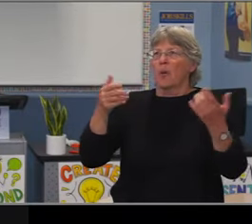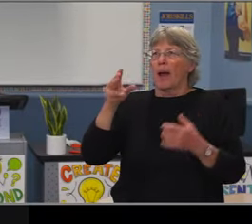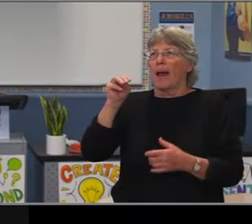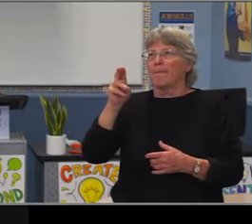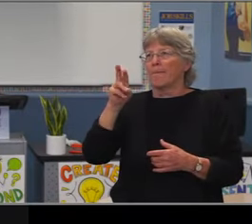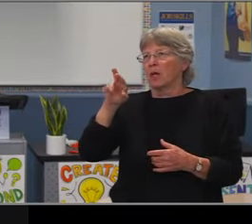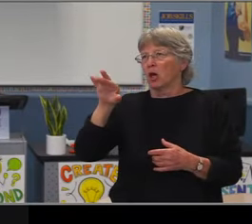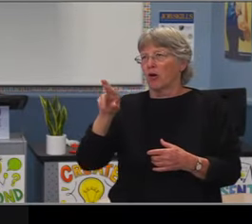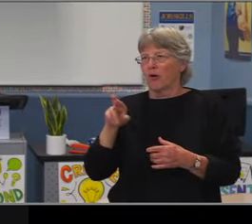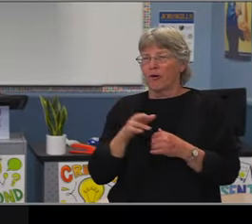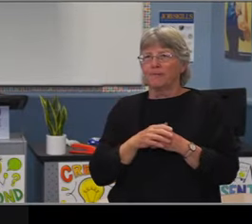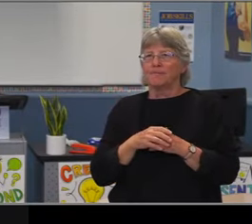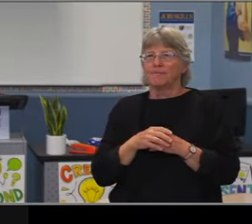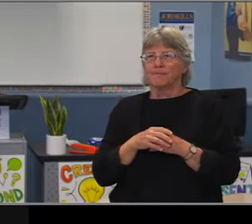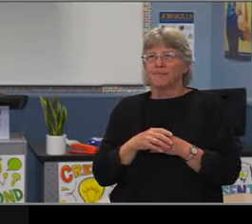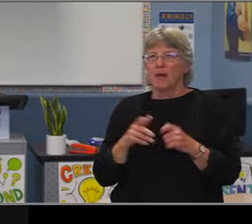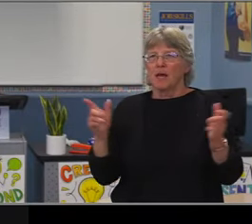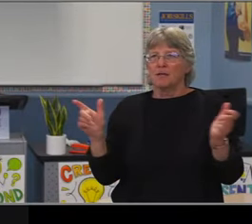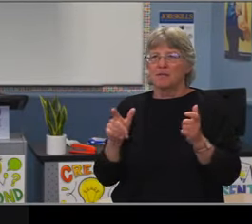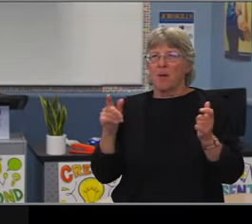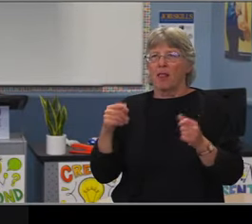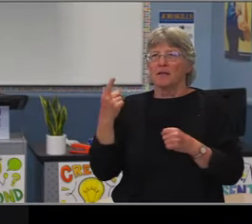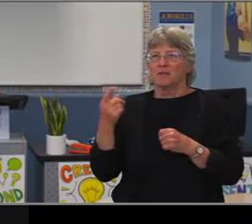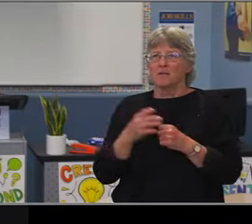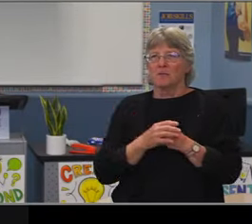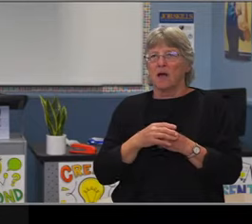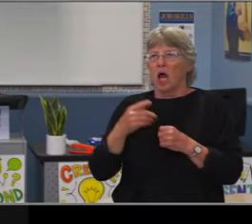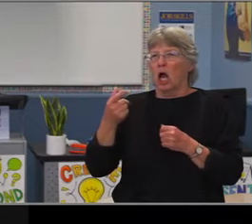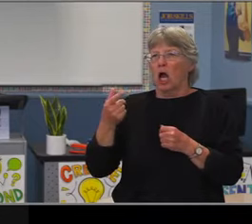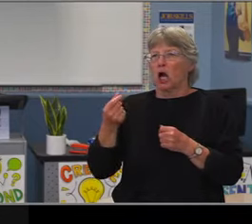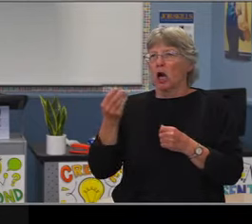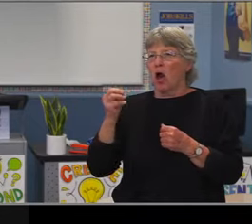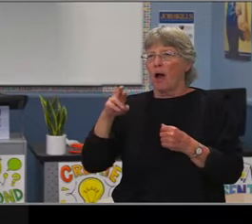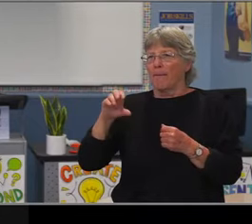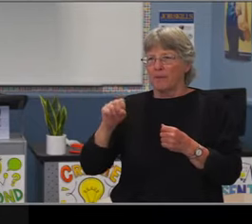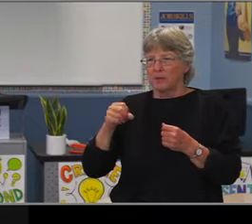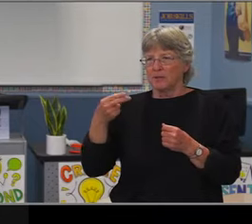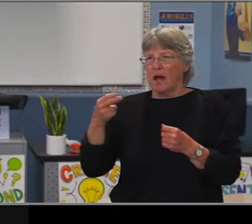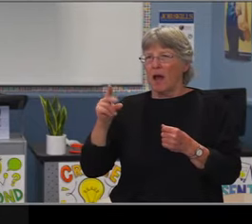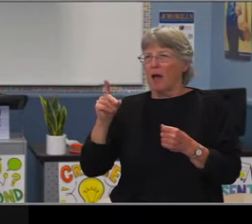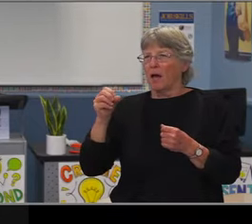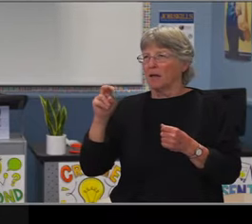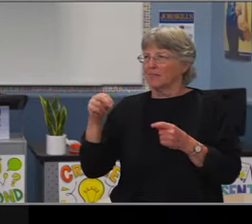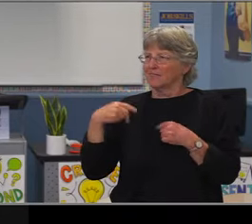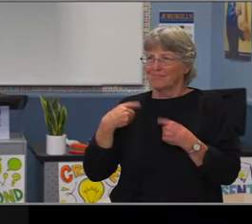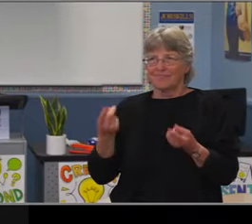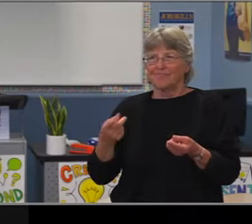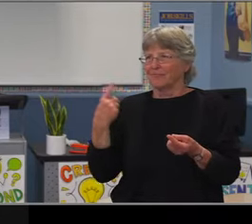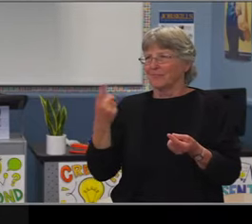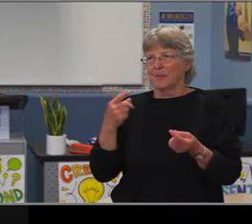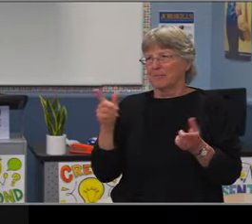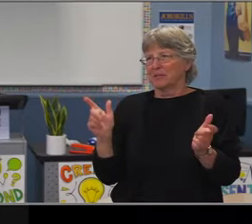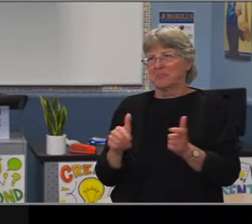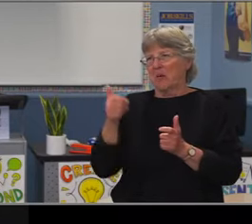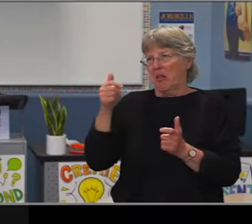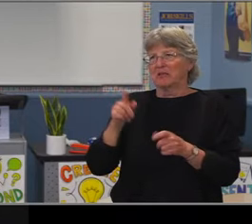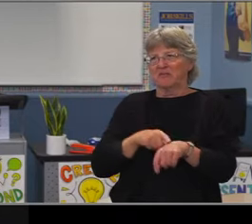are Hudson with just 137 middle-school students living within the Hudson boundary and Tincher with 157.